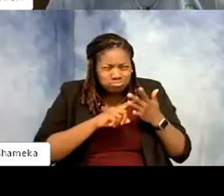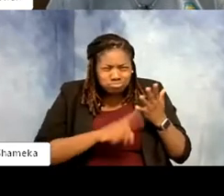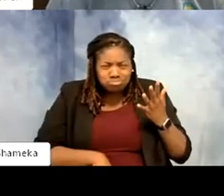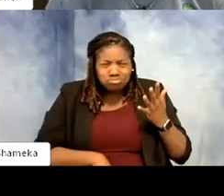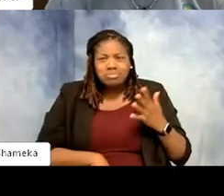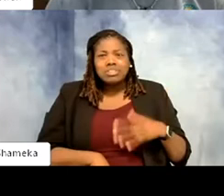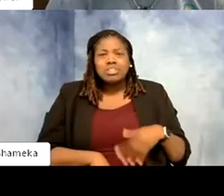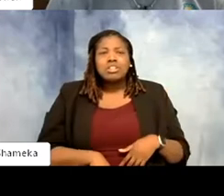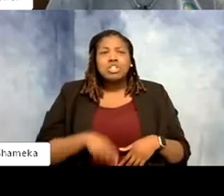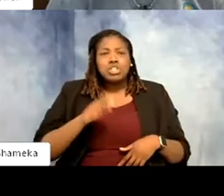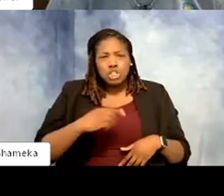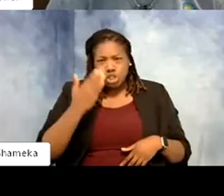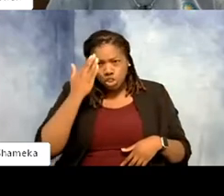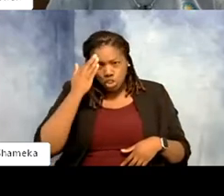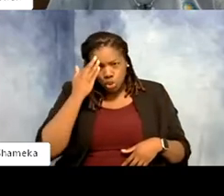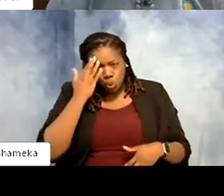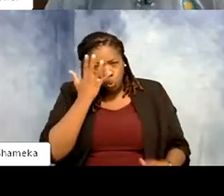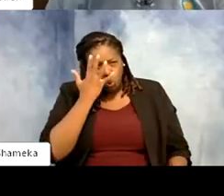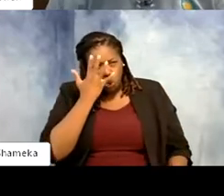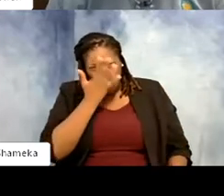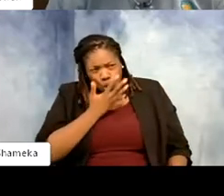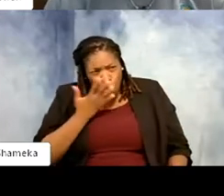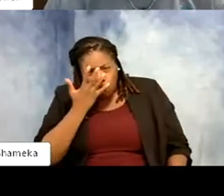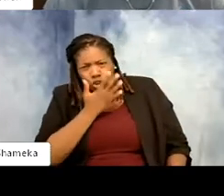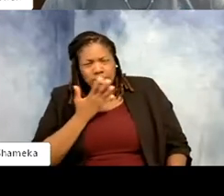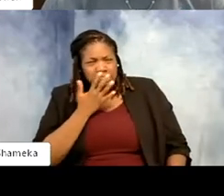be aware of how the exhibit looks from the public's point of view, which